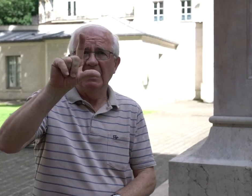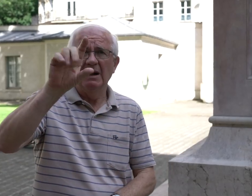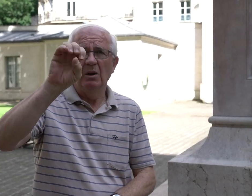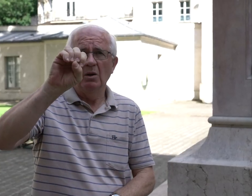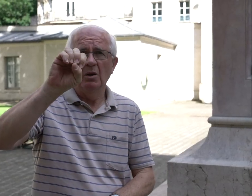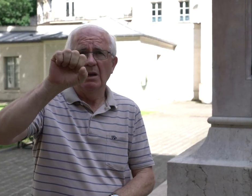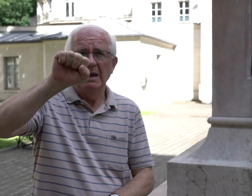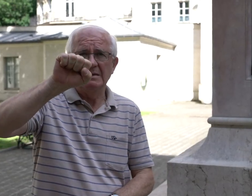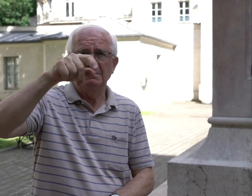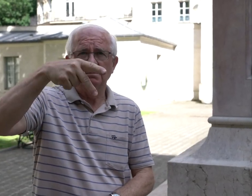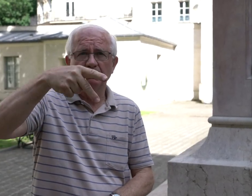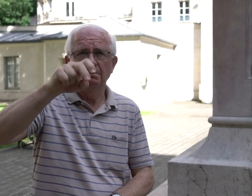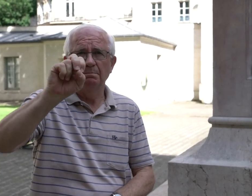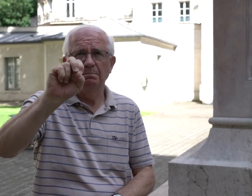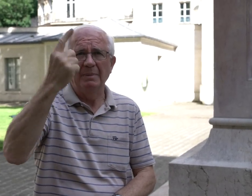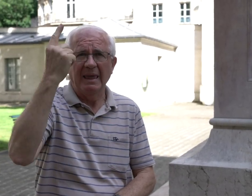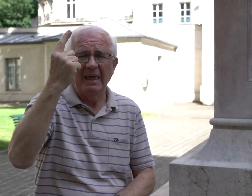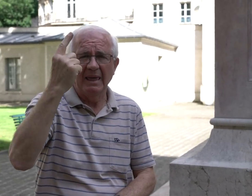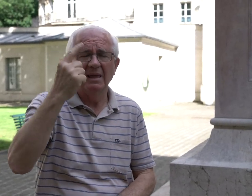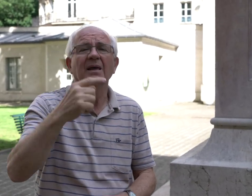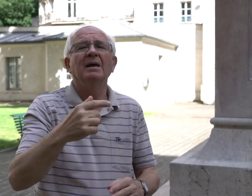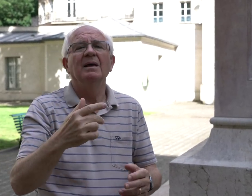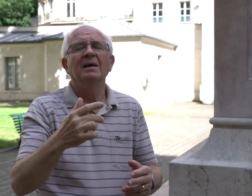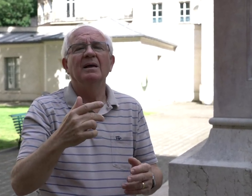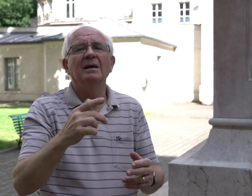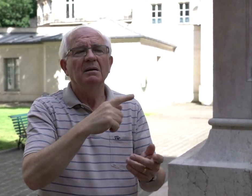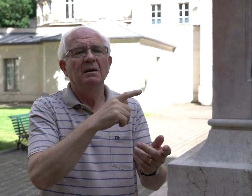His name is Lespé.